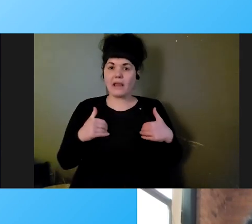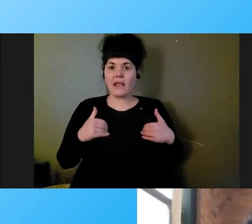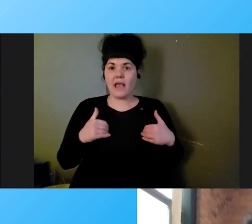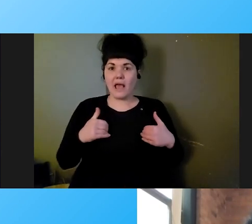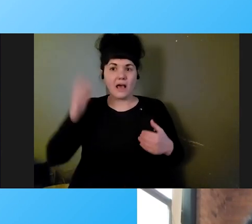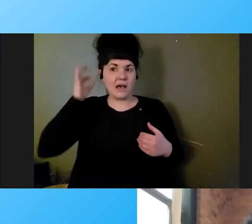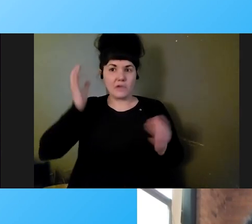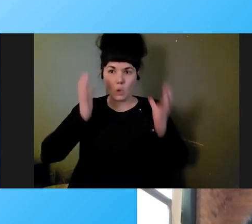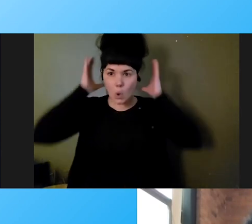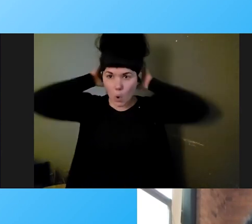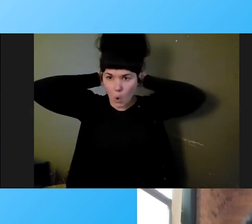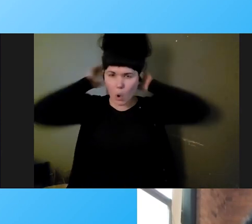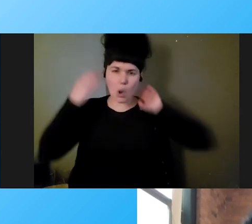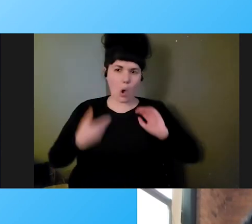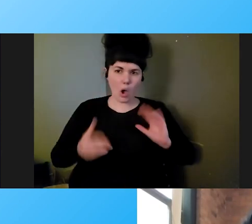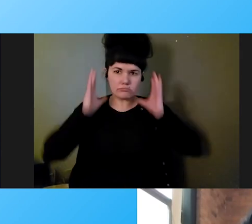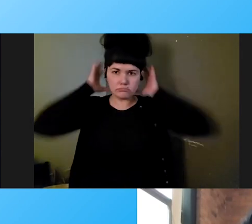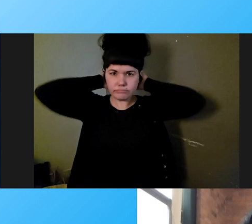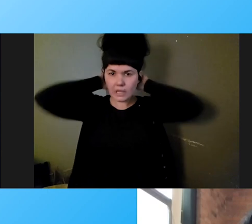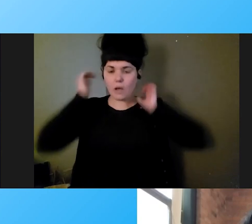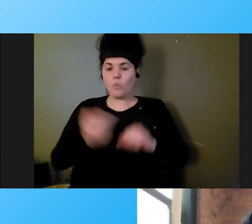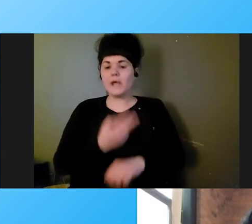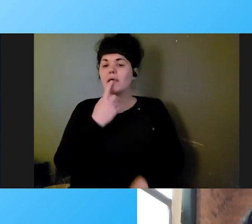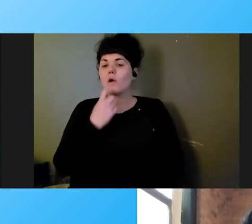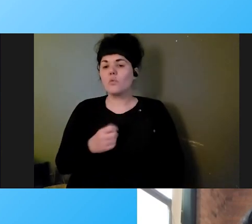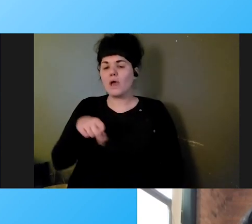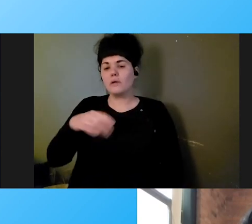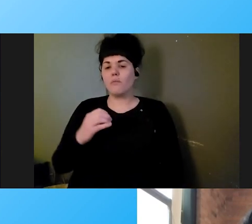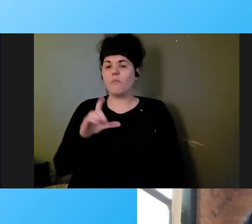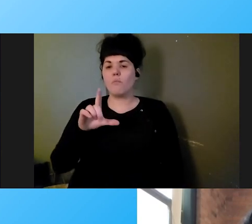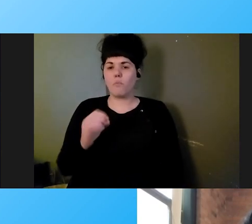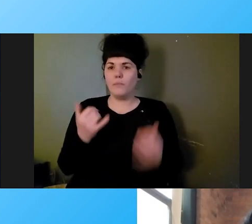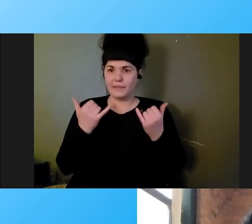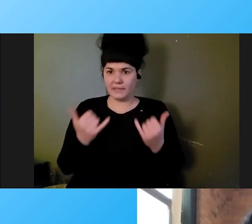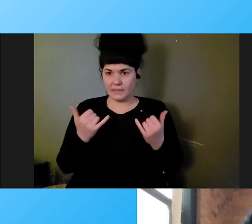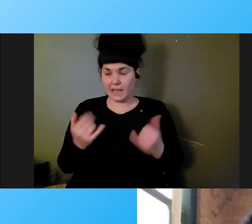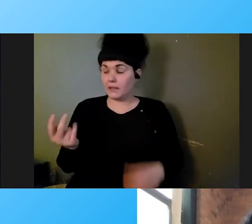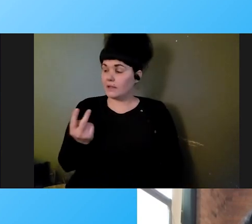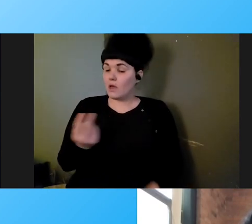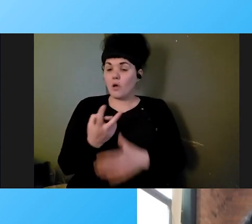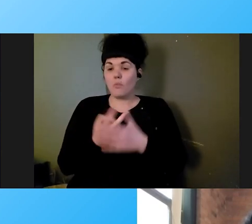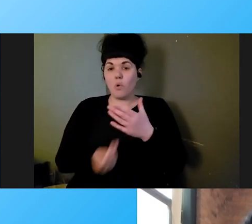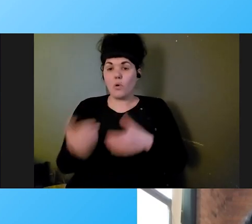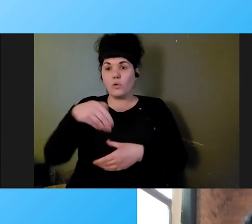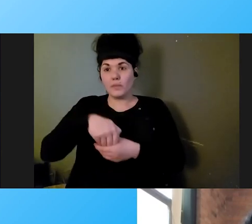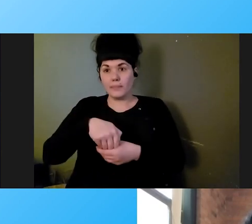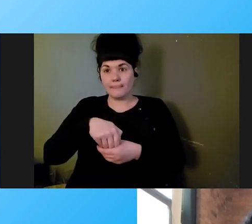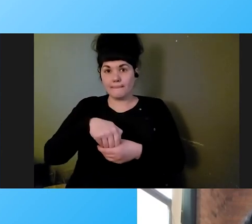man, using he/el pronouns, red shirt, hair pulled back. Shaylin: We're in native